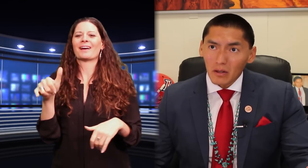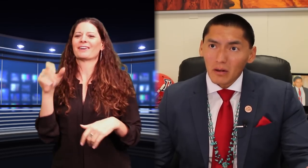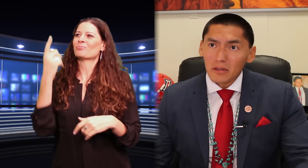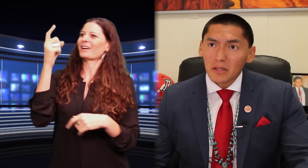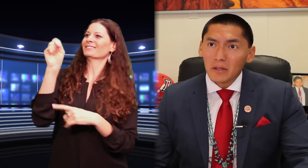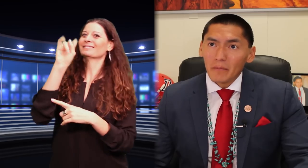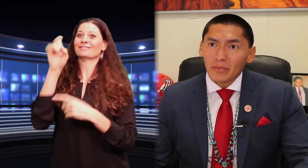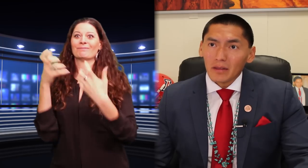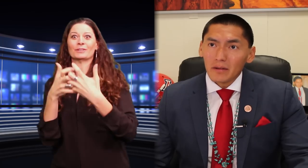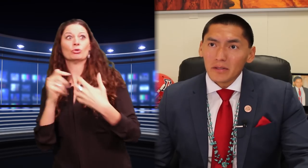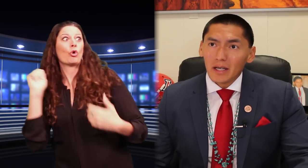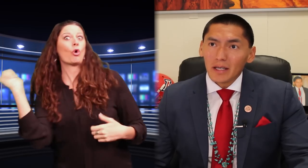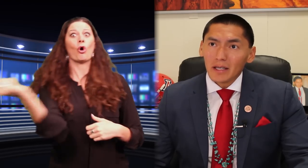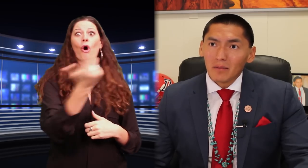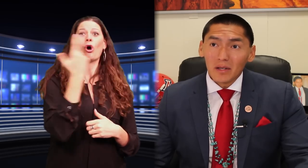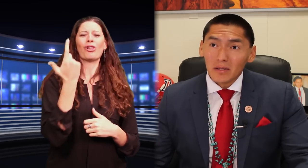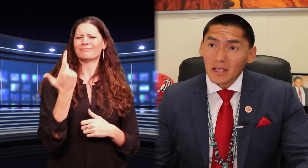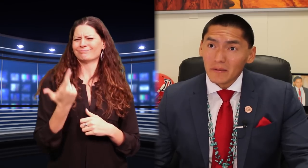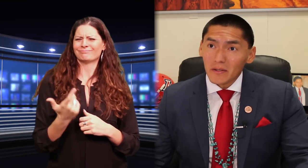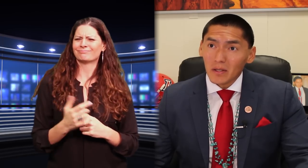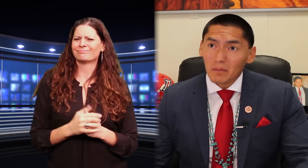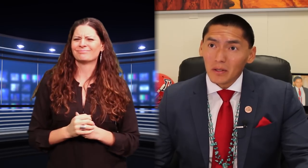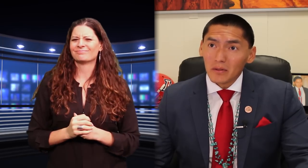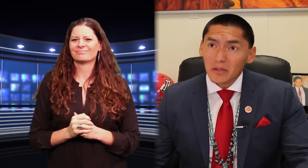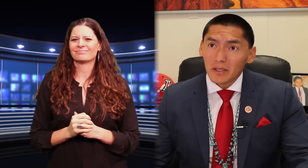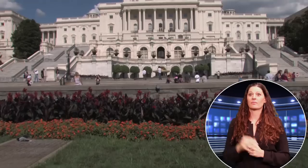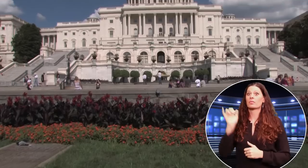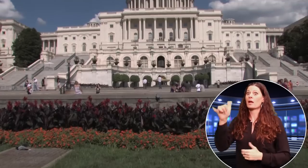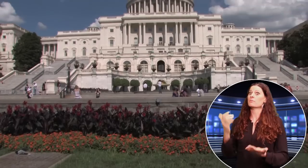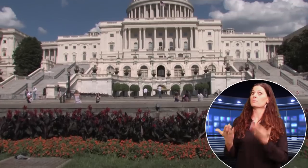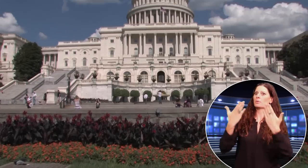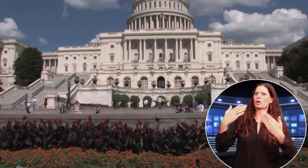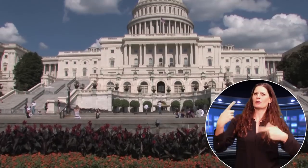this large, there's not a one-size-fits-all approach."